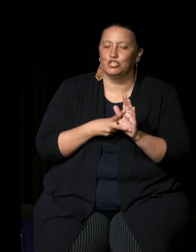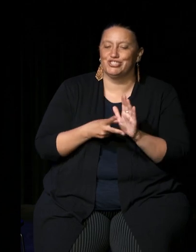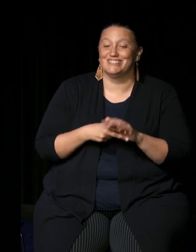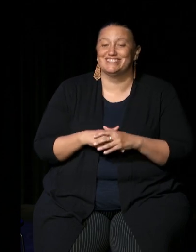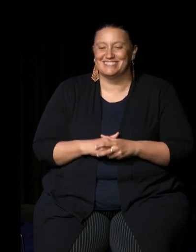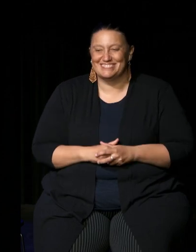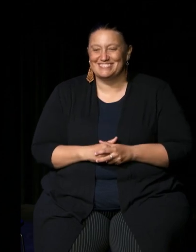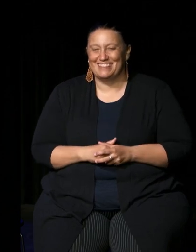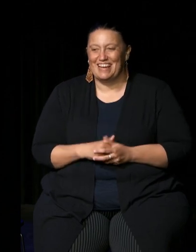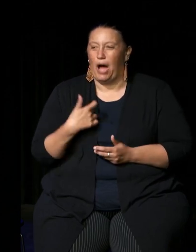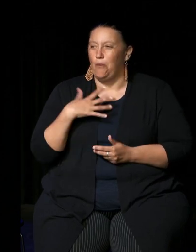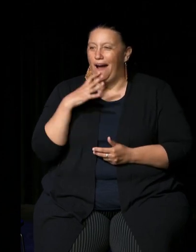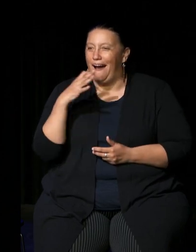um because I want to ask a couple questions at the end